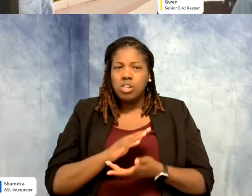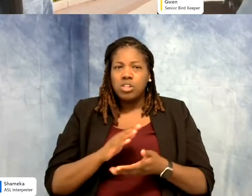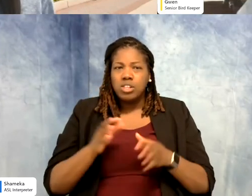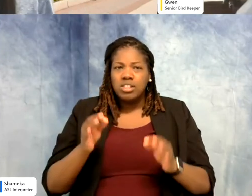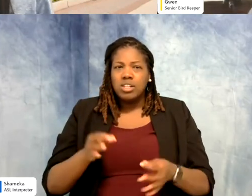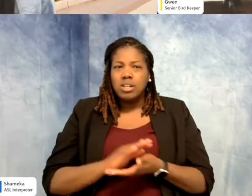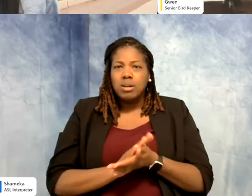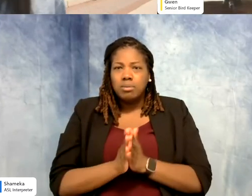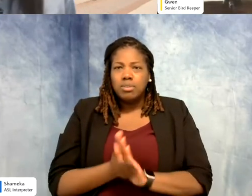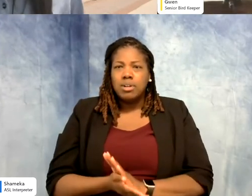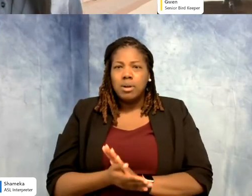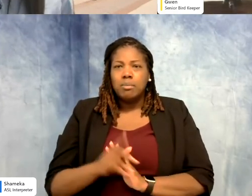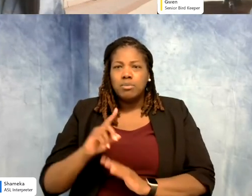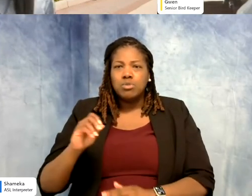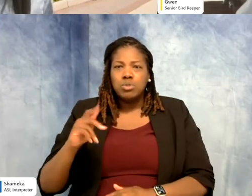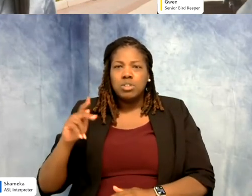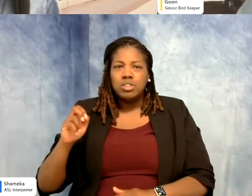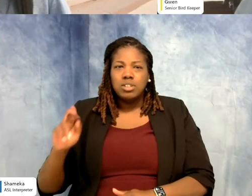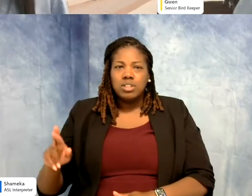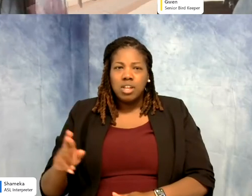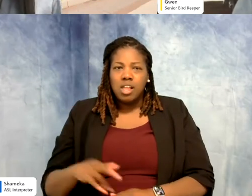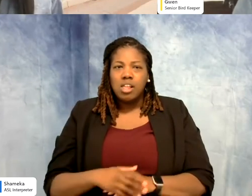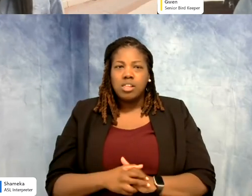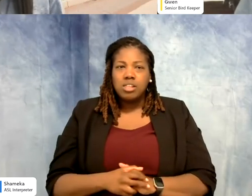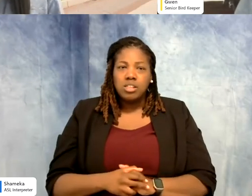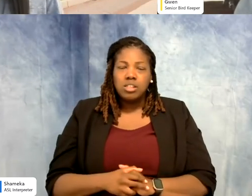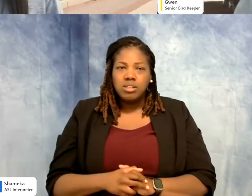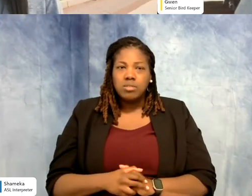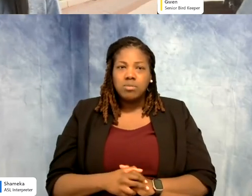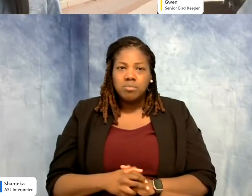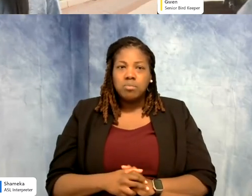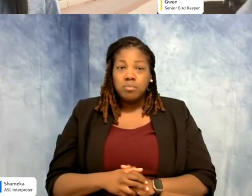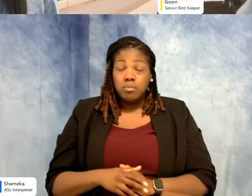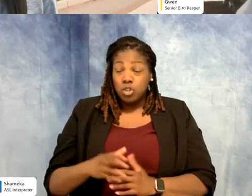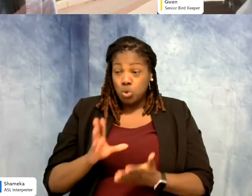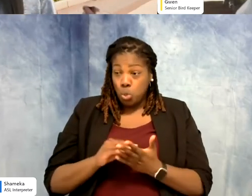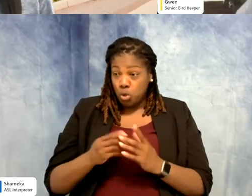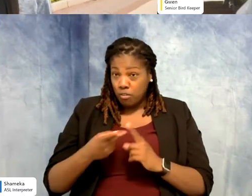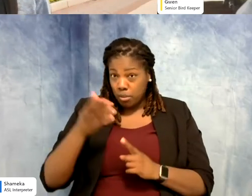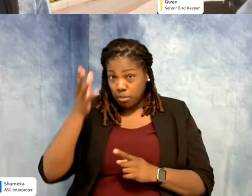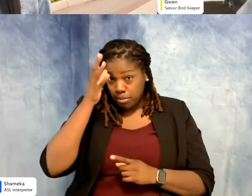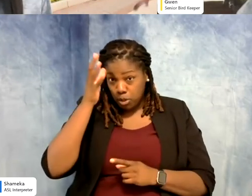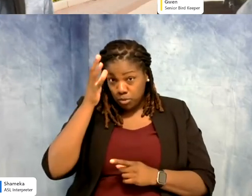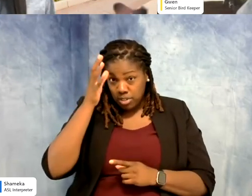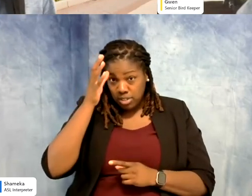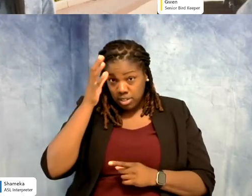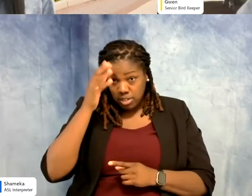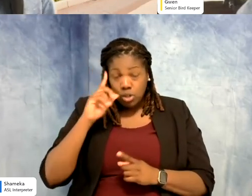your passion for wildlife that you got from your parents. Um so when you finished that